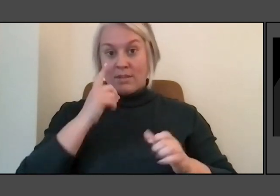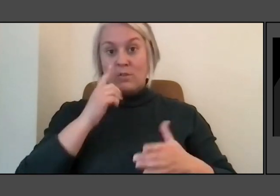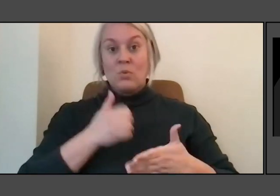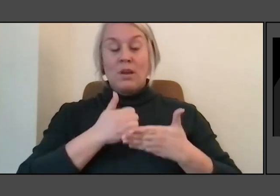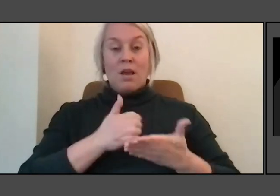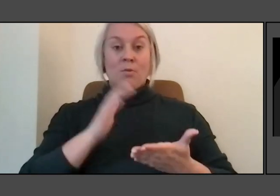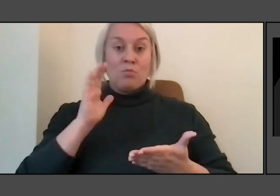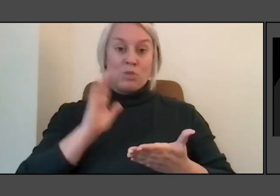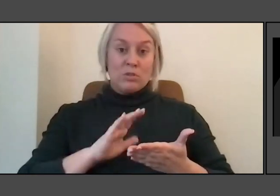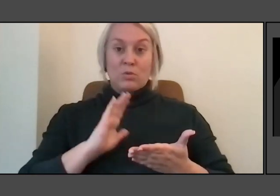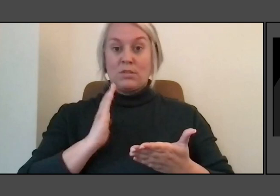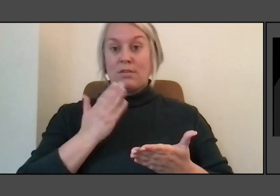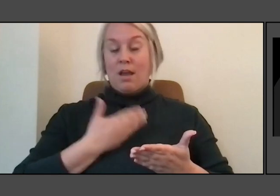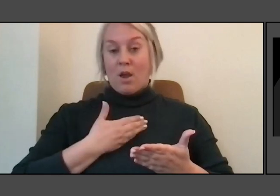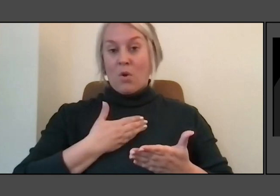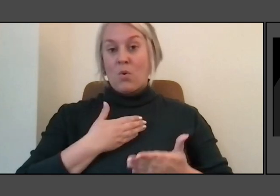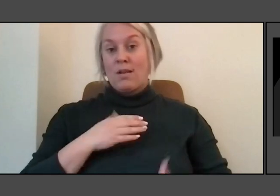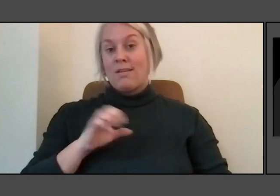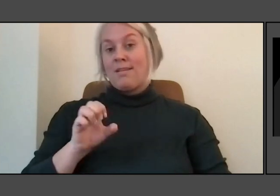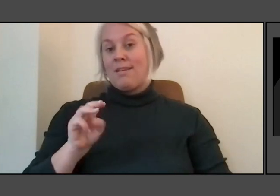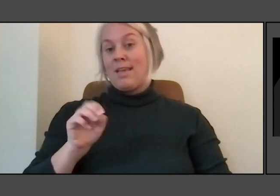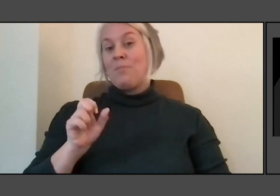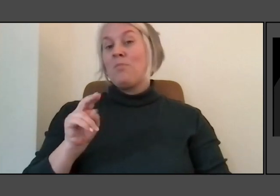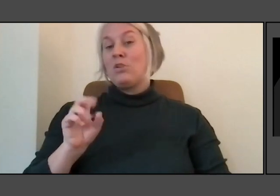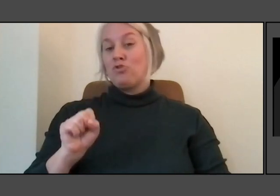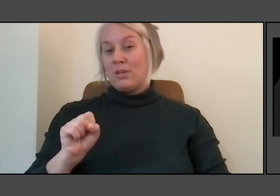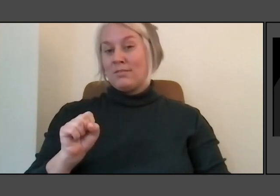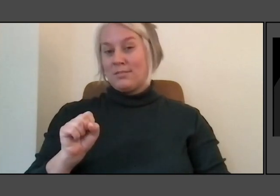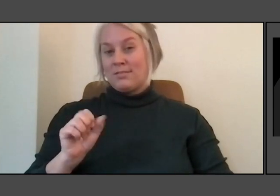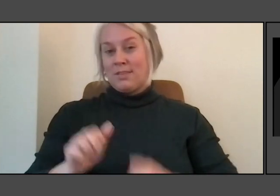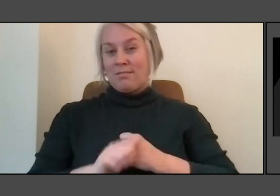and to help groups that are really focused on reducing emissions.